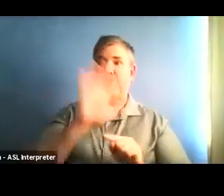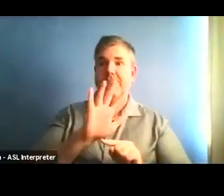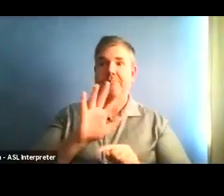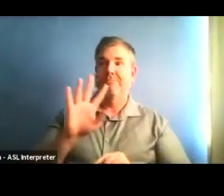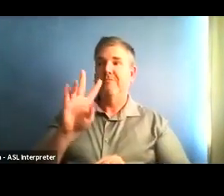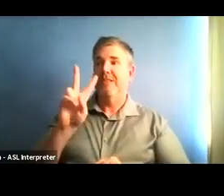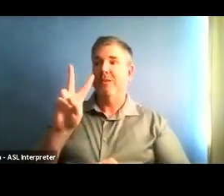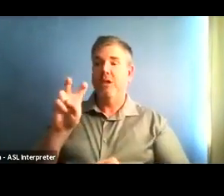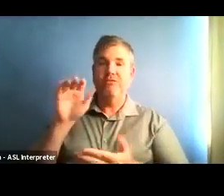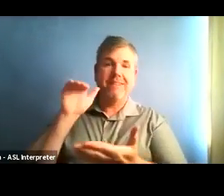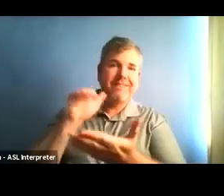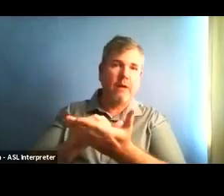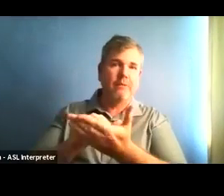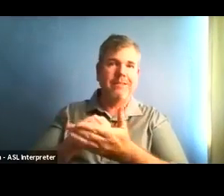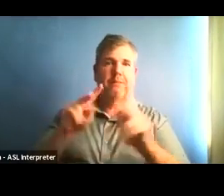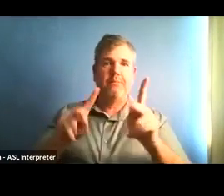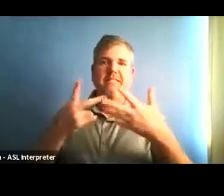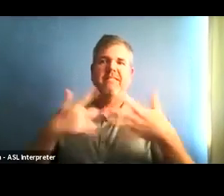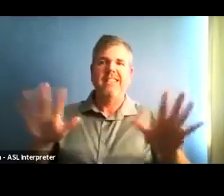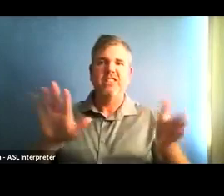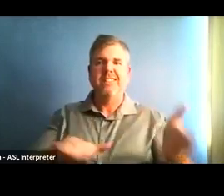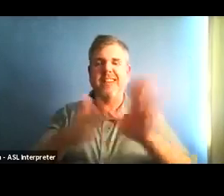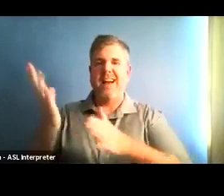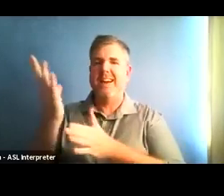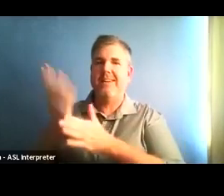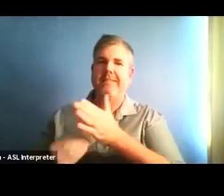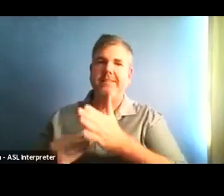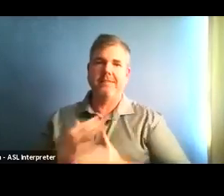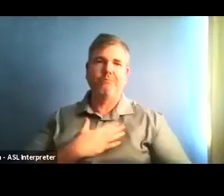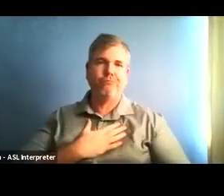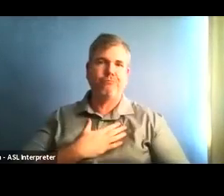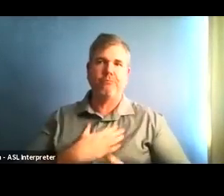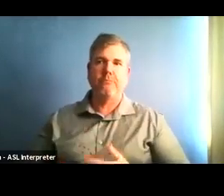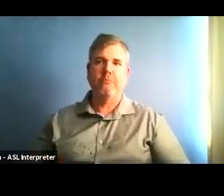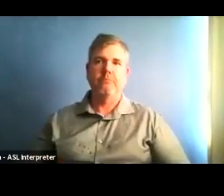As bells ring and fields of flags are planted in memory of those we have lost,